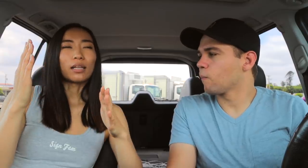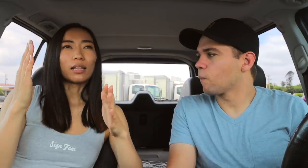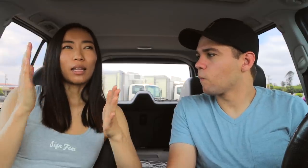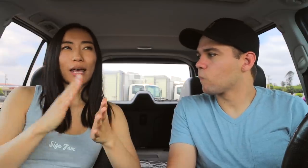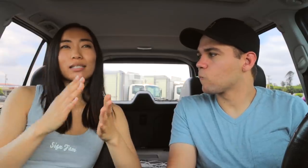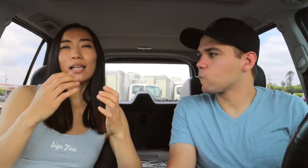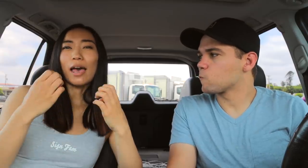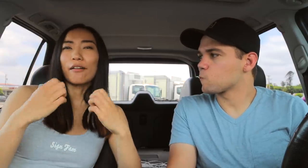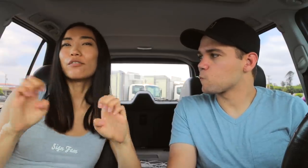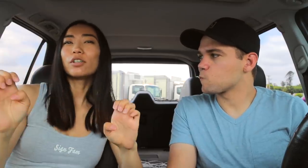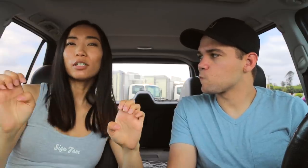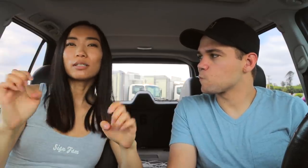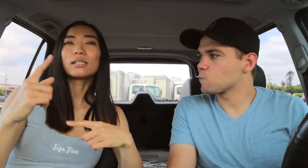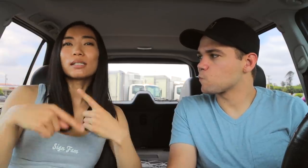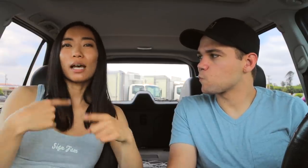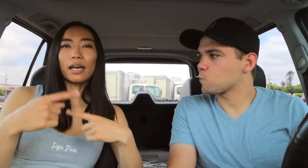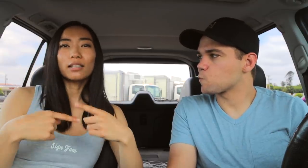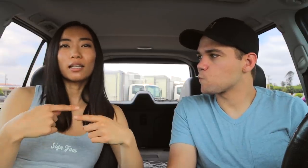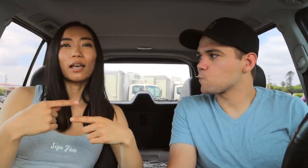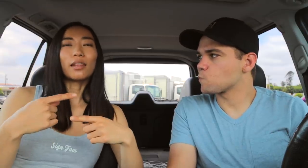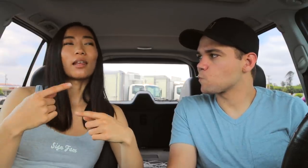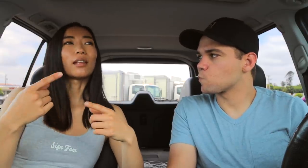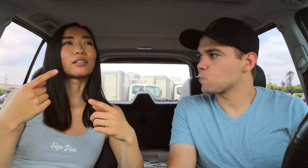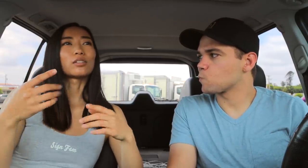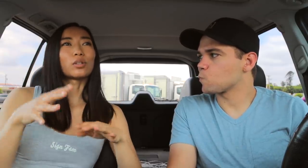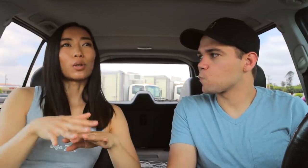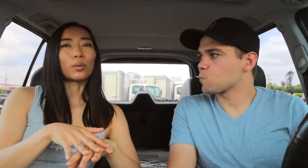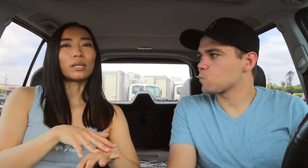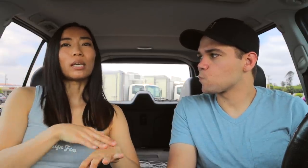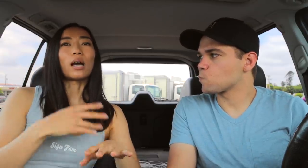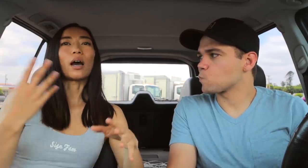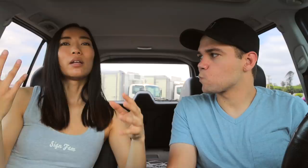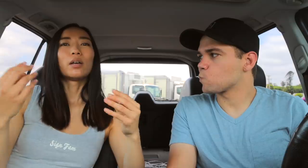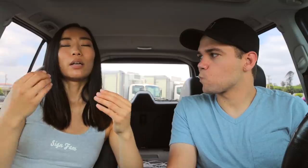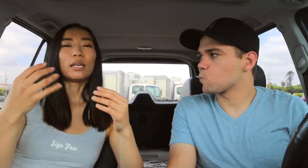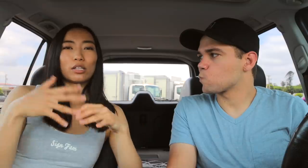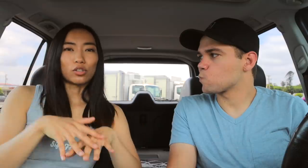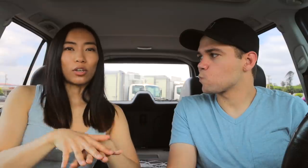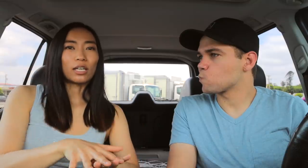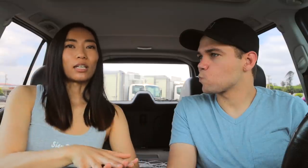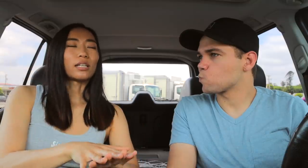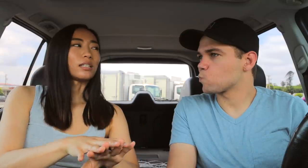less effort to sign and then slowly got integrated